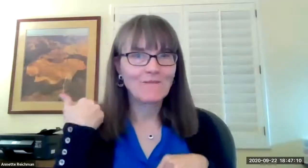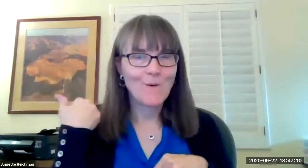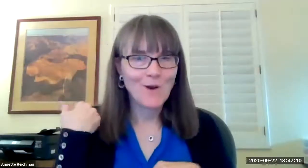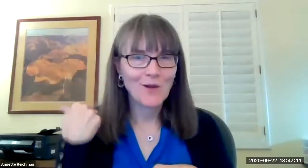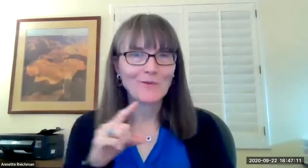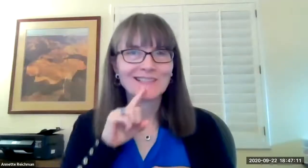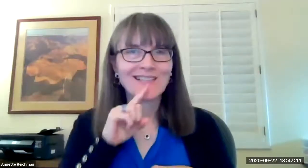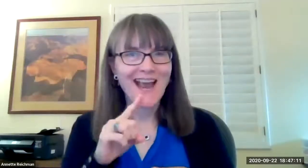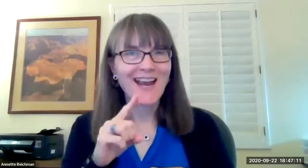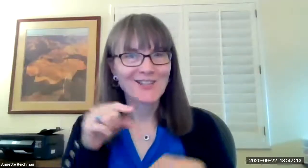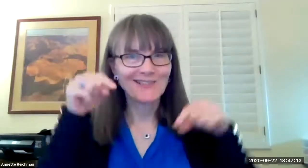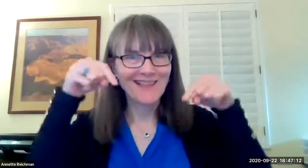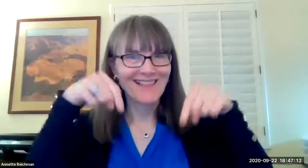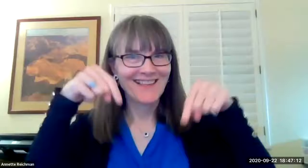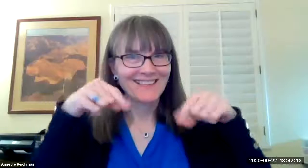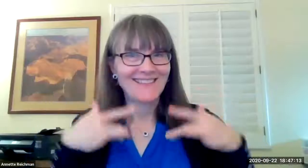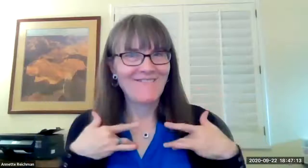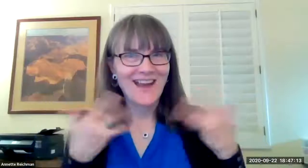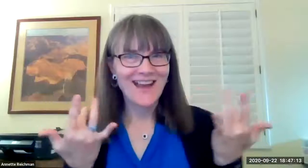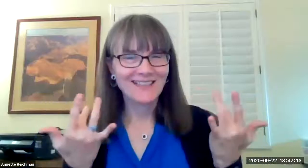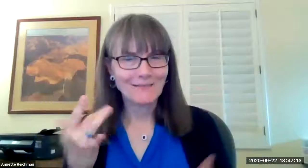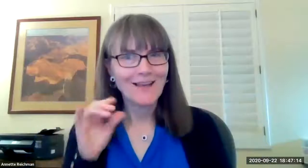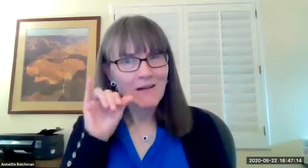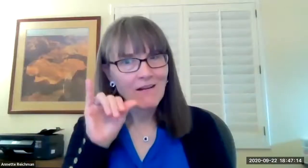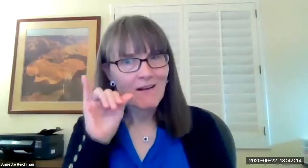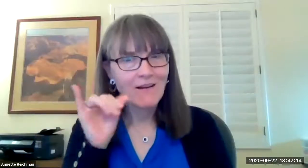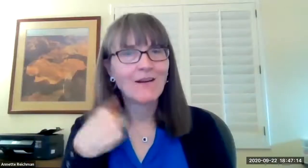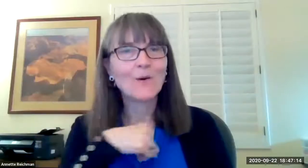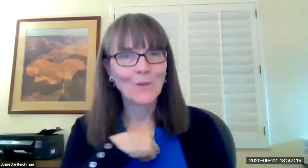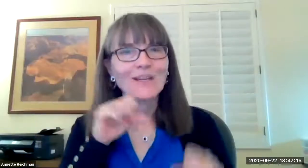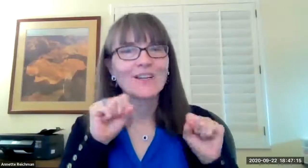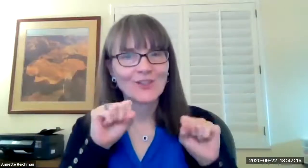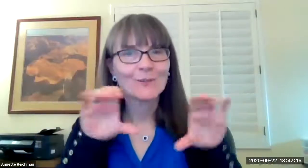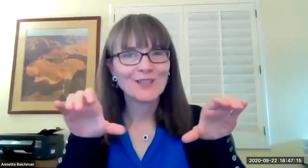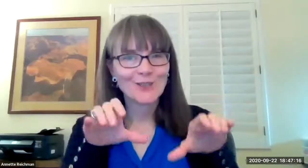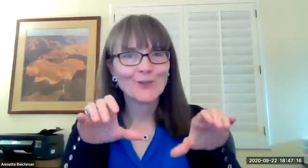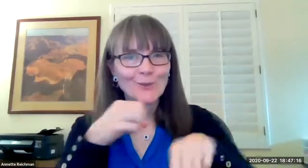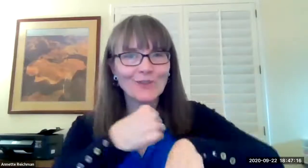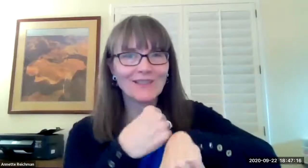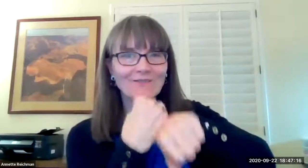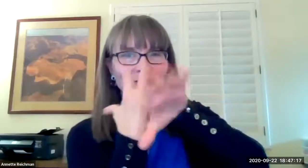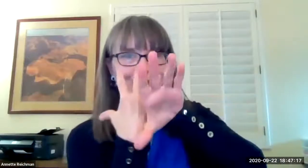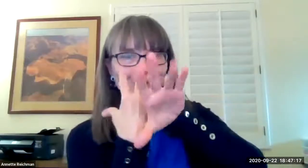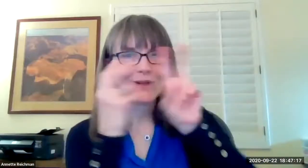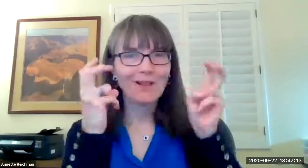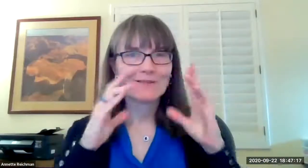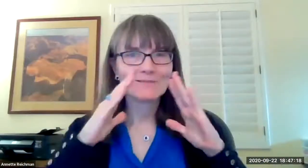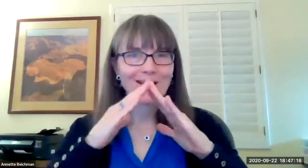haven't really thought about that before